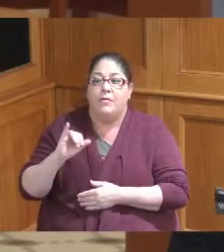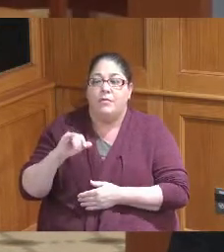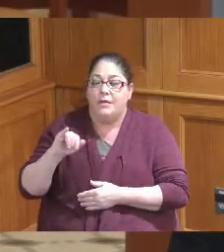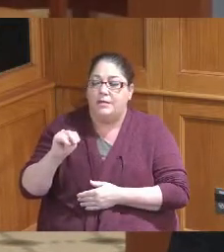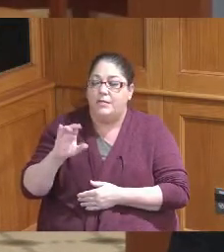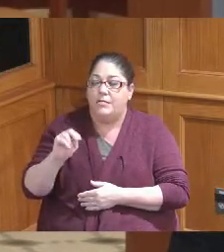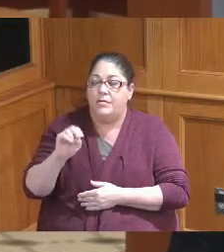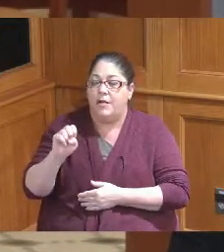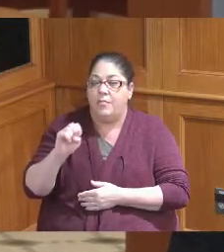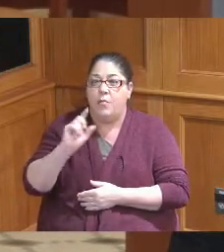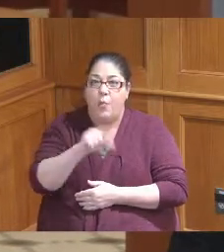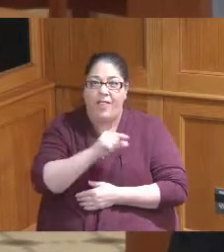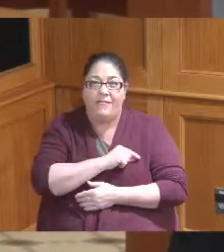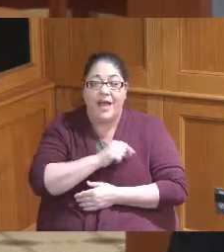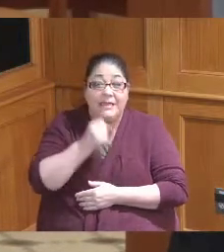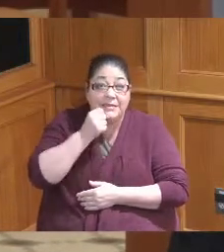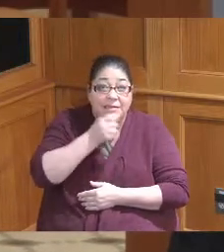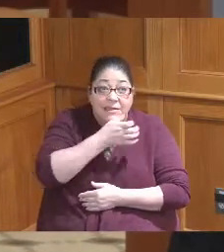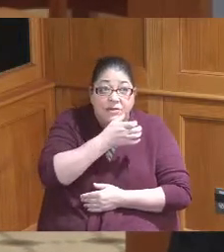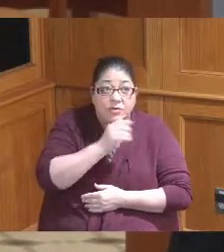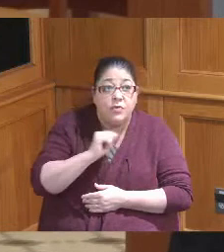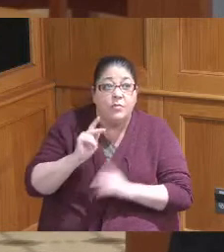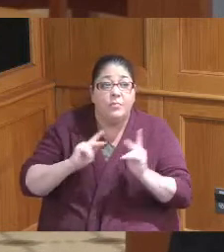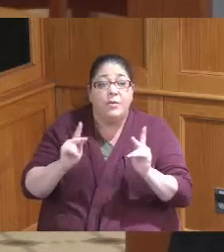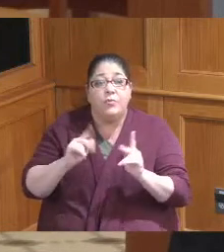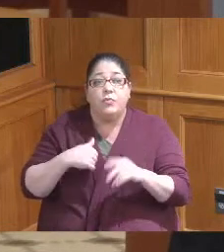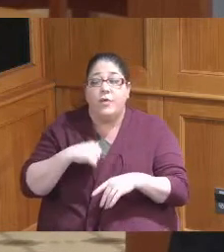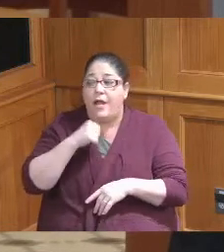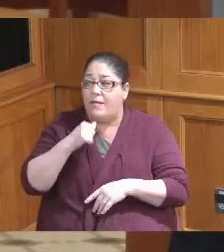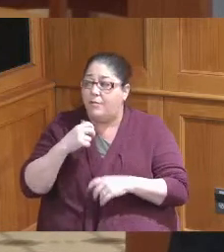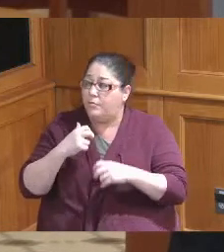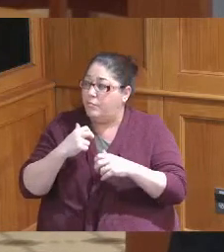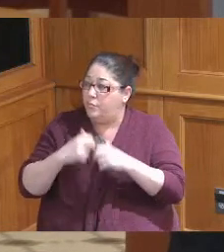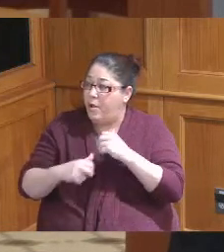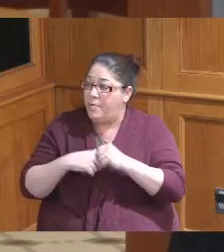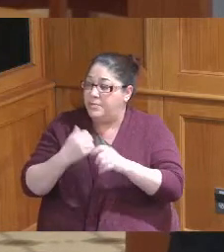are either seniors or people that have jobs all those kind of things so this will be complement